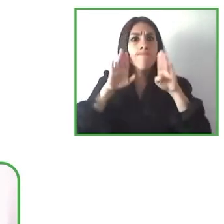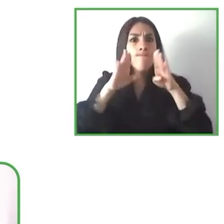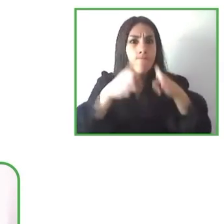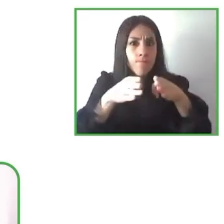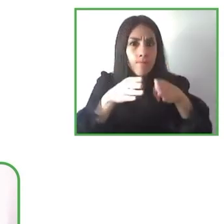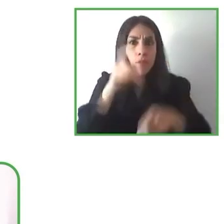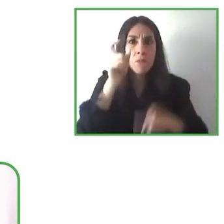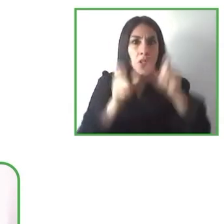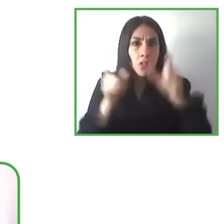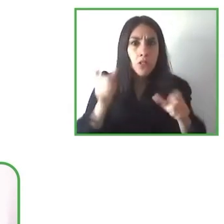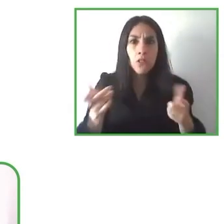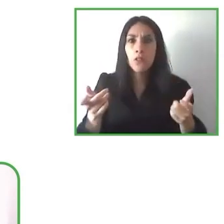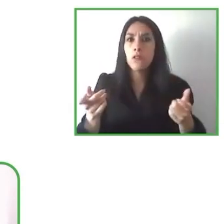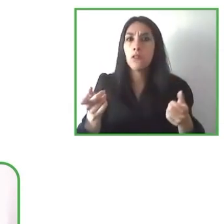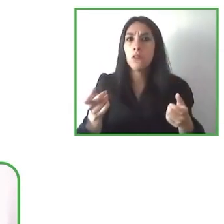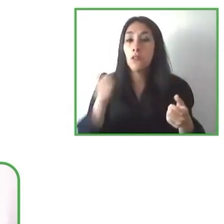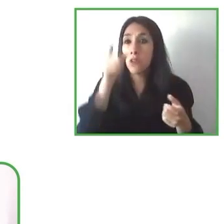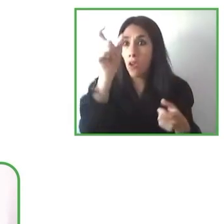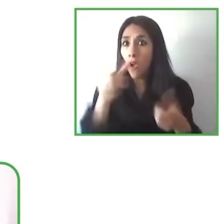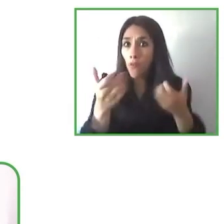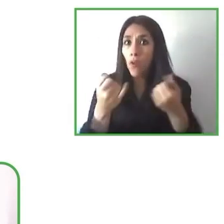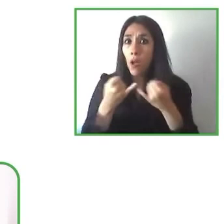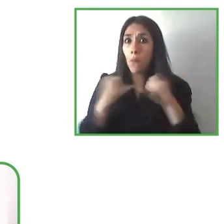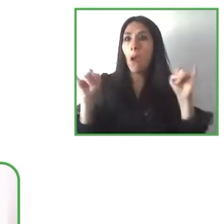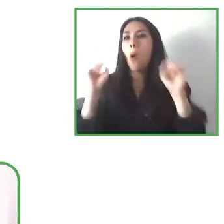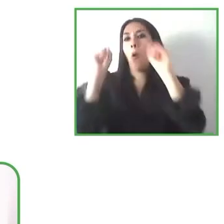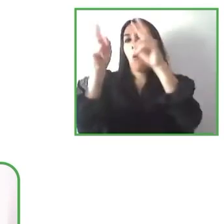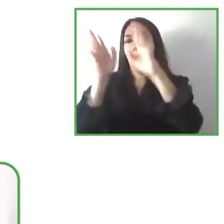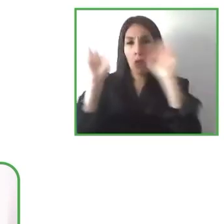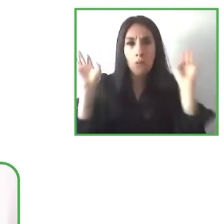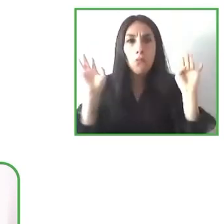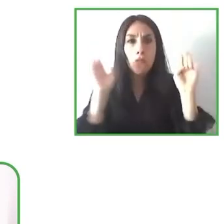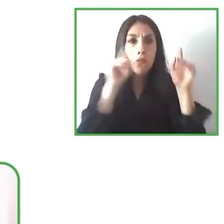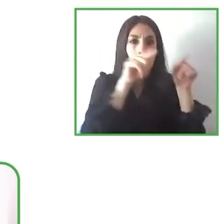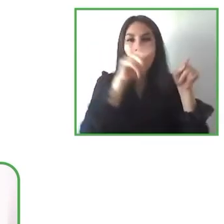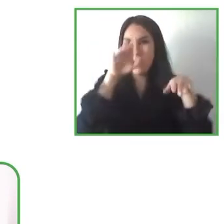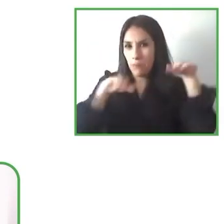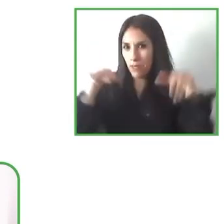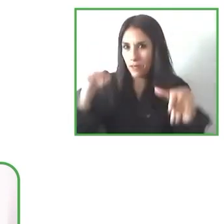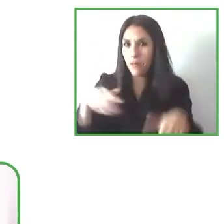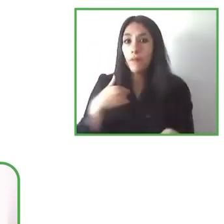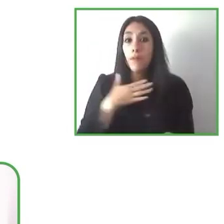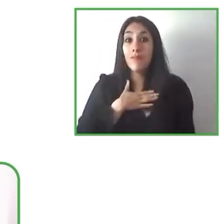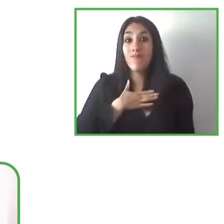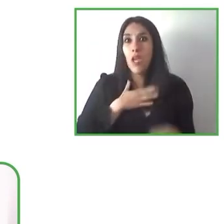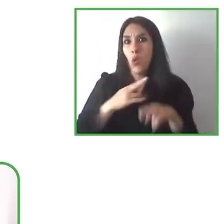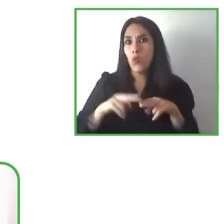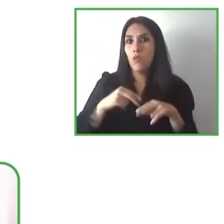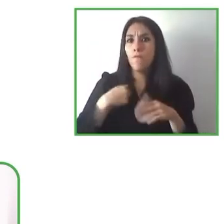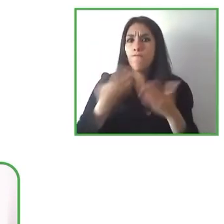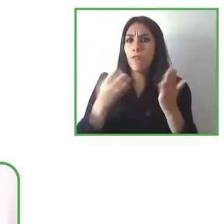that has to be transversal and also something that I use in the in the signature of my emails